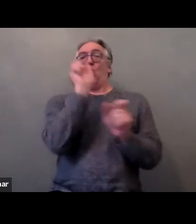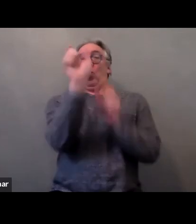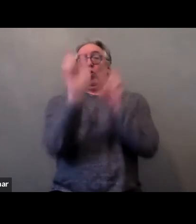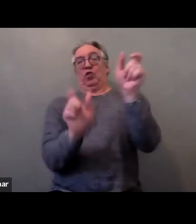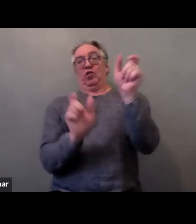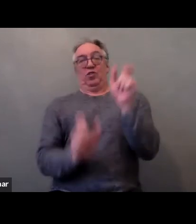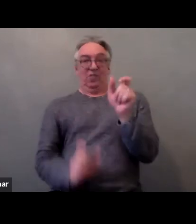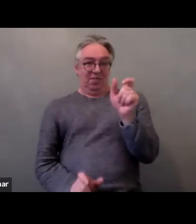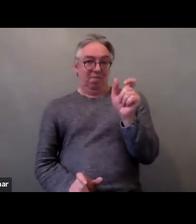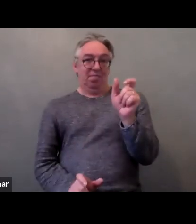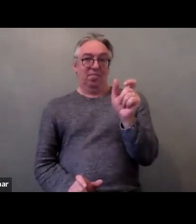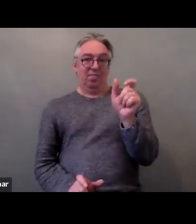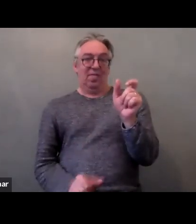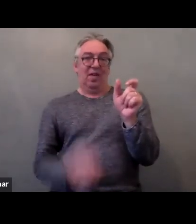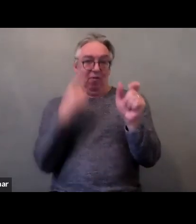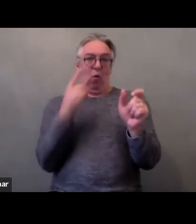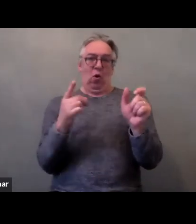and talk about violence against women.